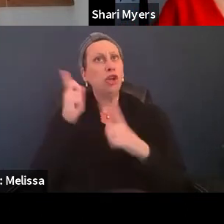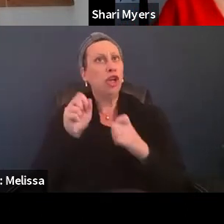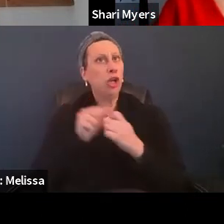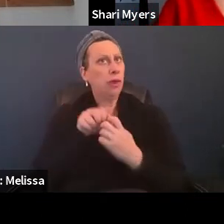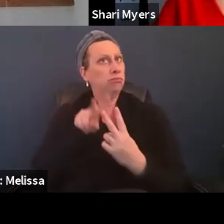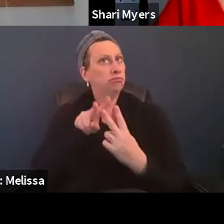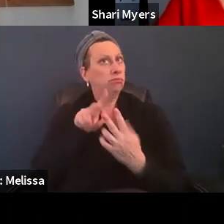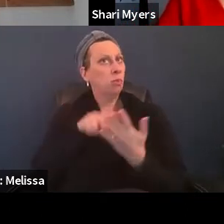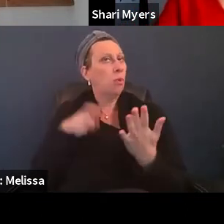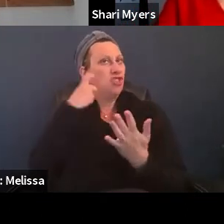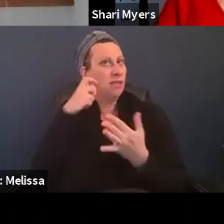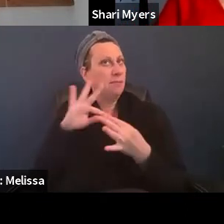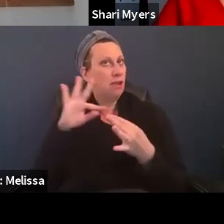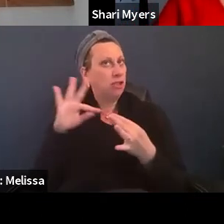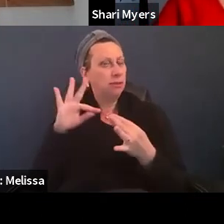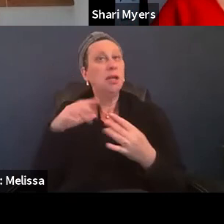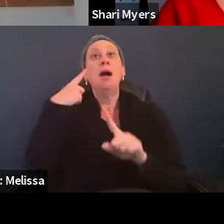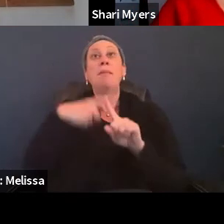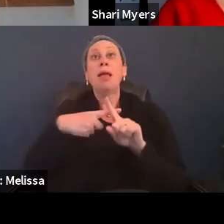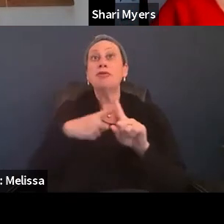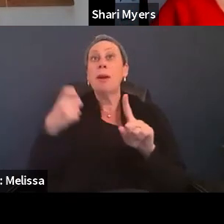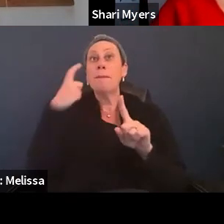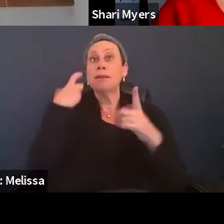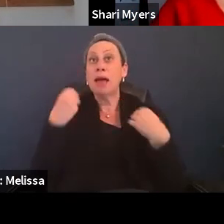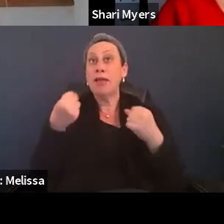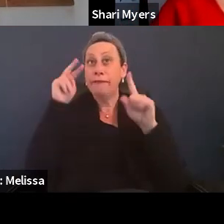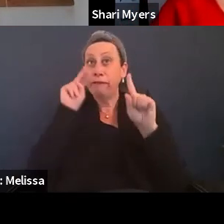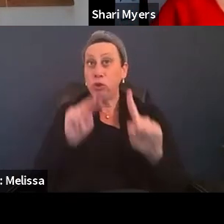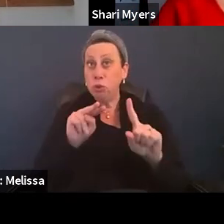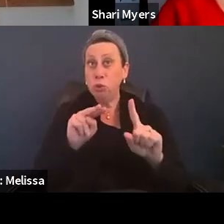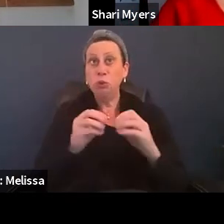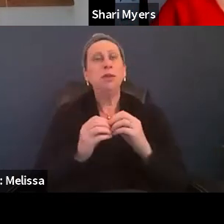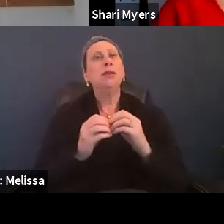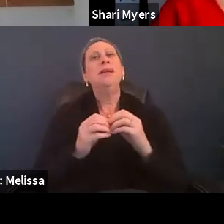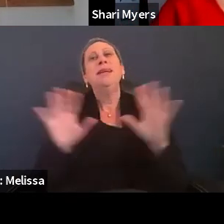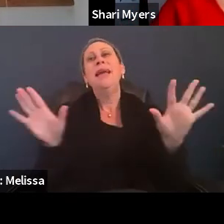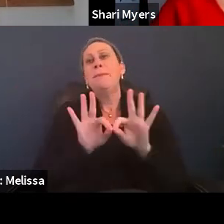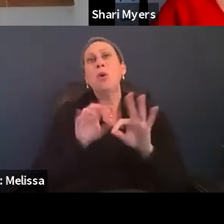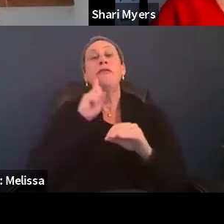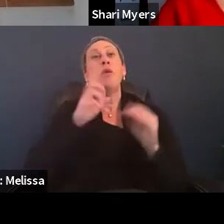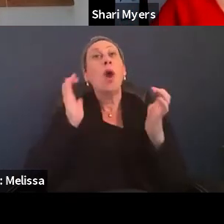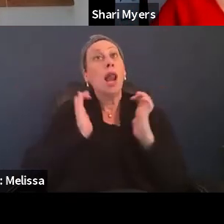from a mental health perspective is that it's important for the clients